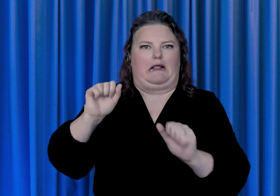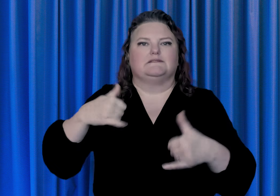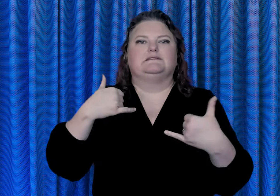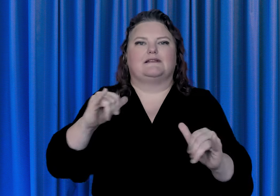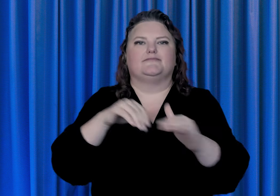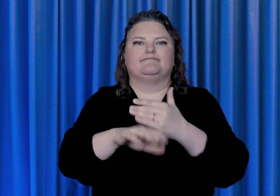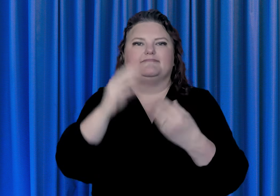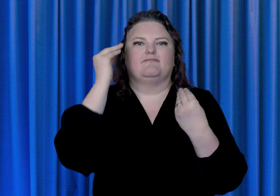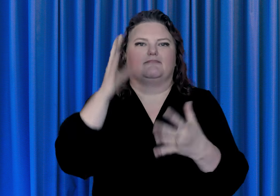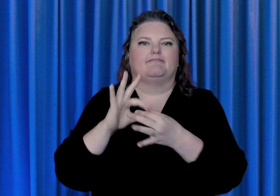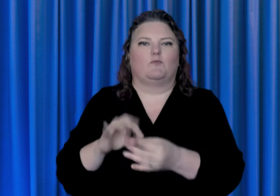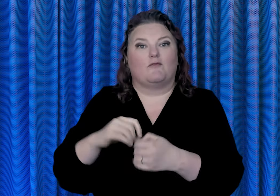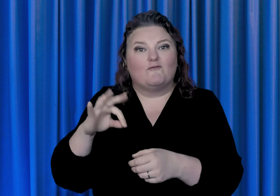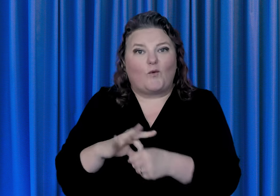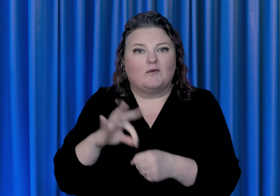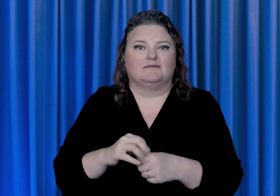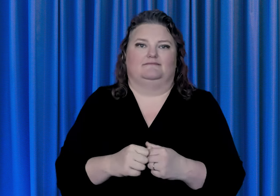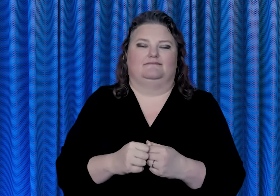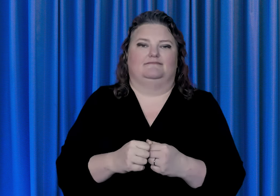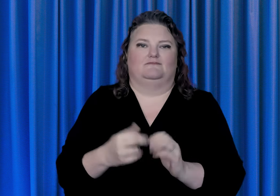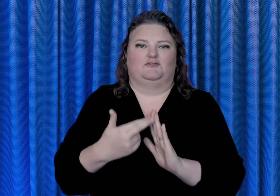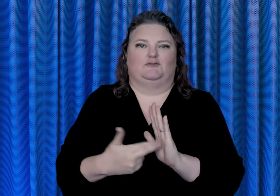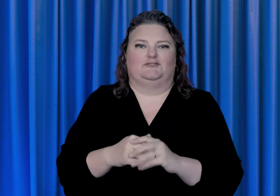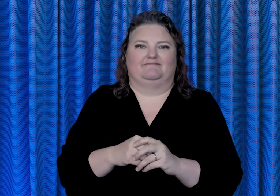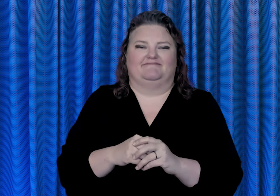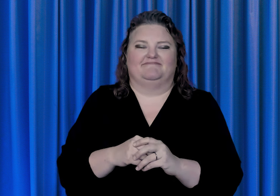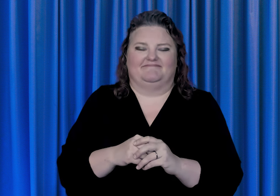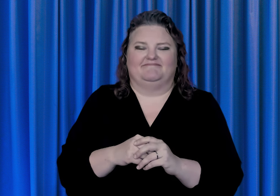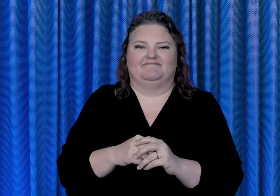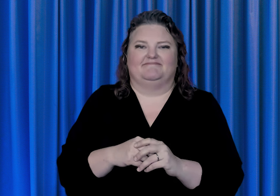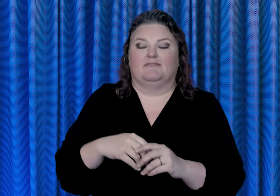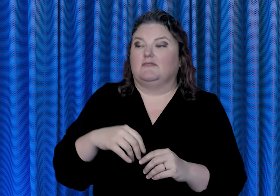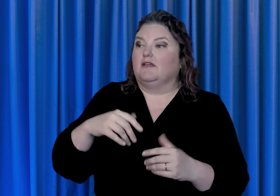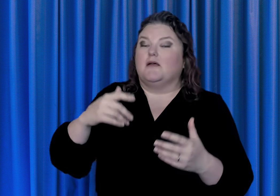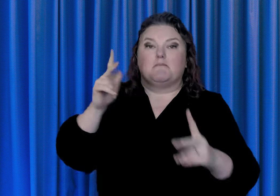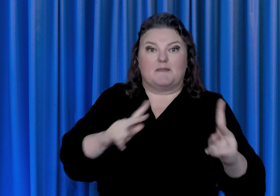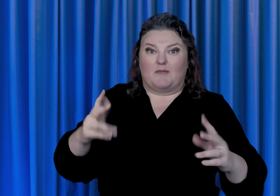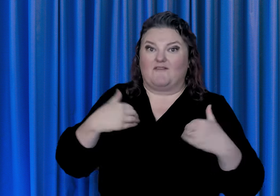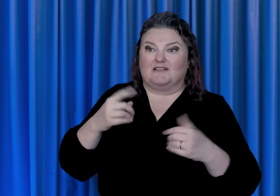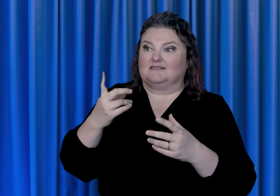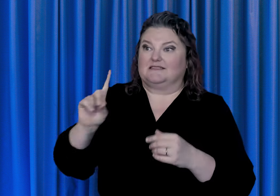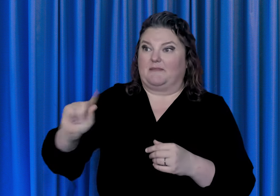voter registration. Ensuring that people with disabilities can access web content